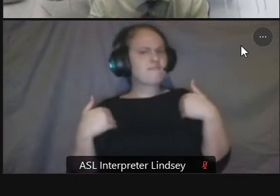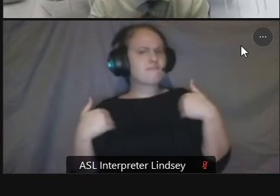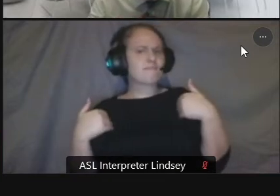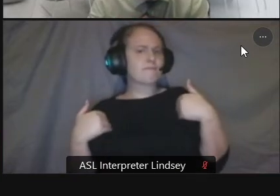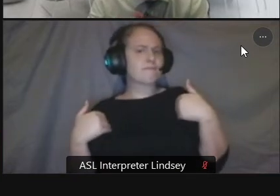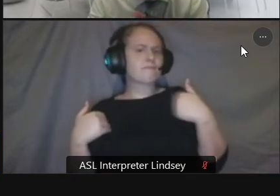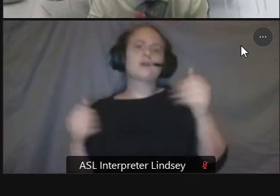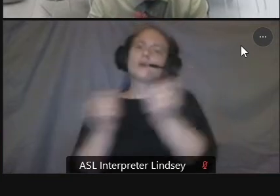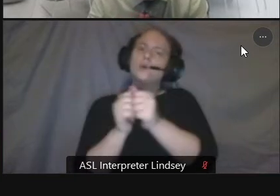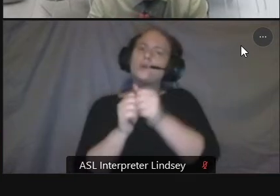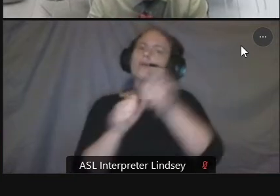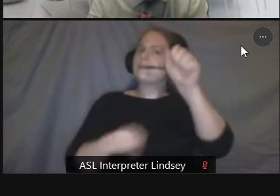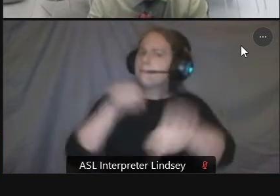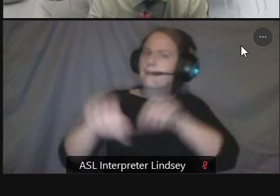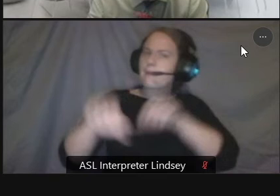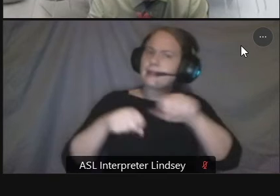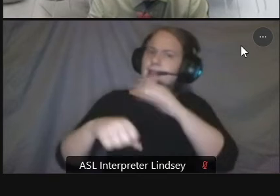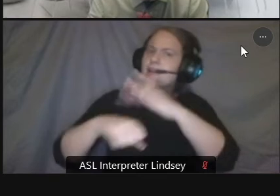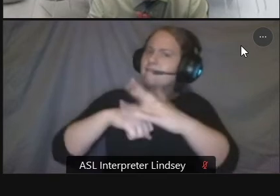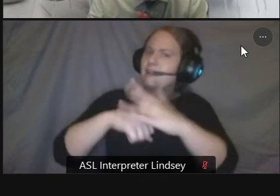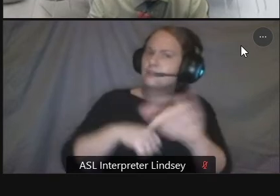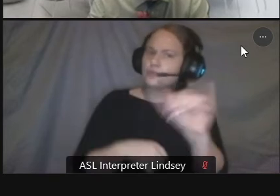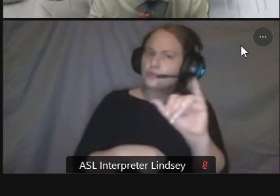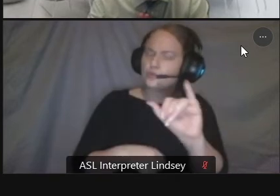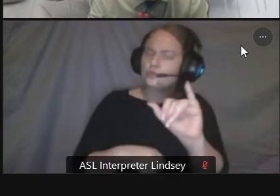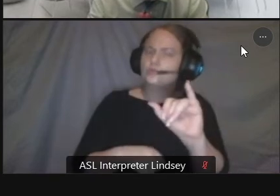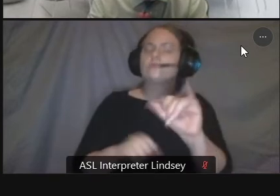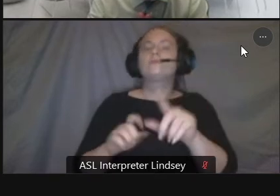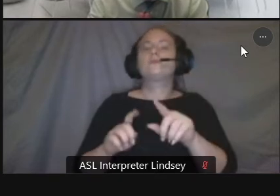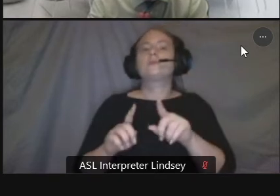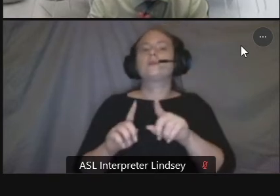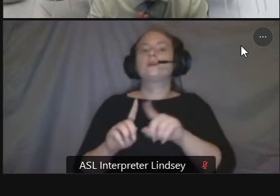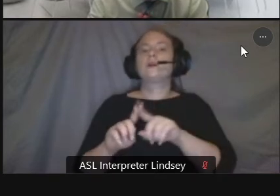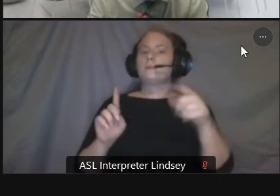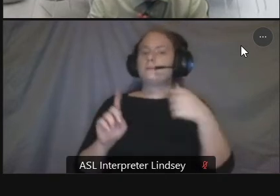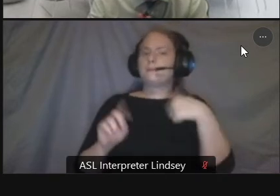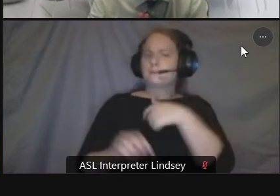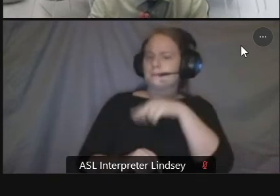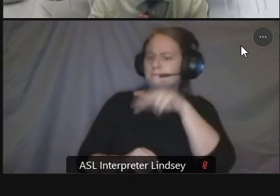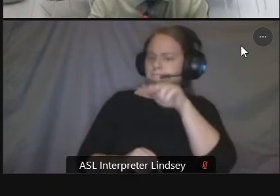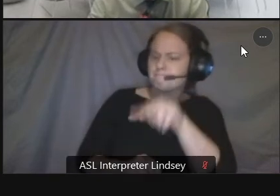um but we'll be looking at that you know areas where tree pits are are heavily compacted how can